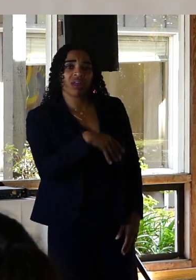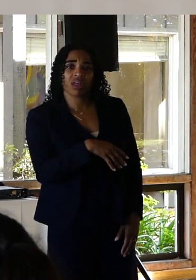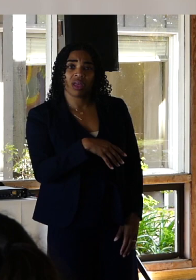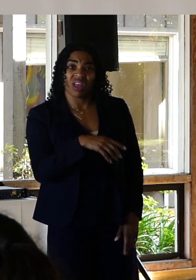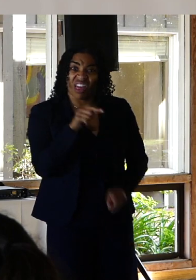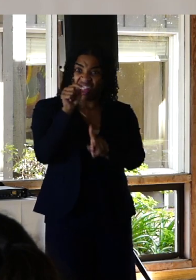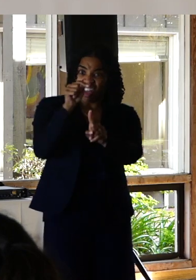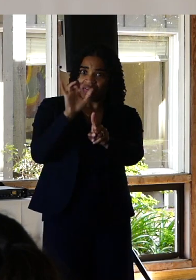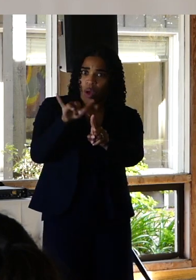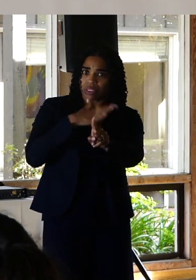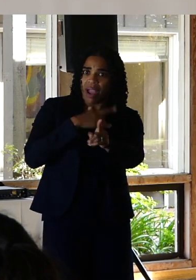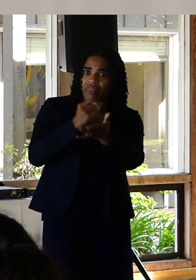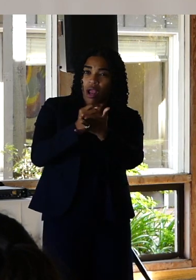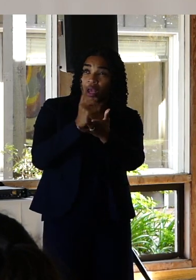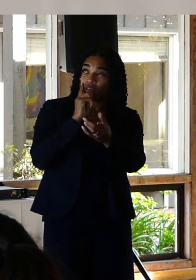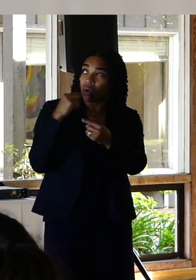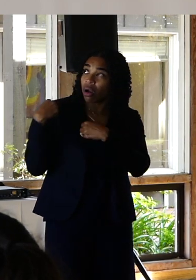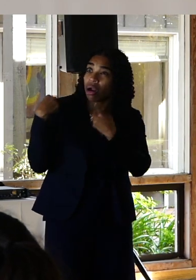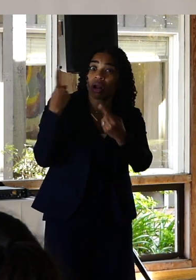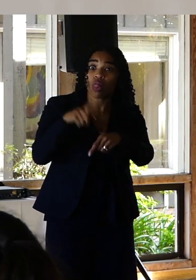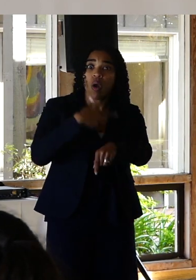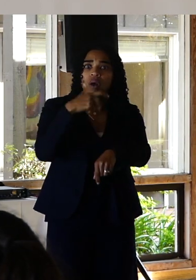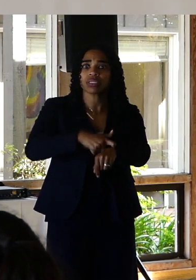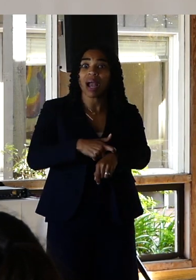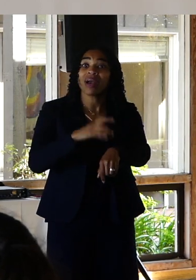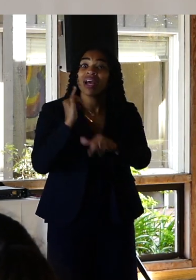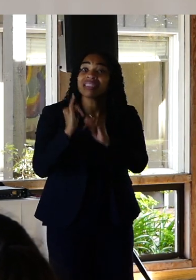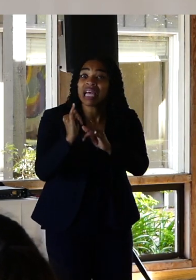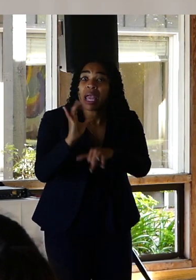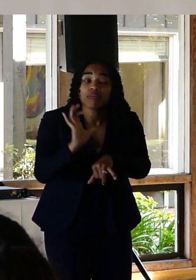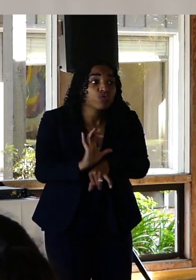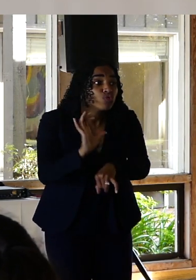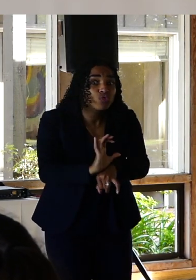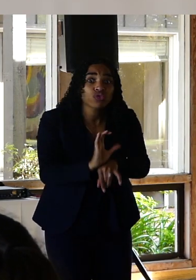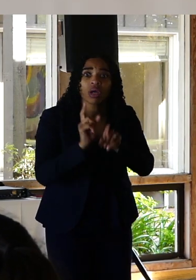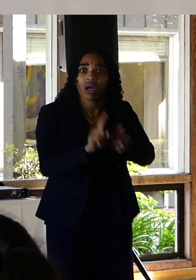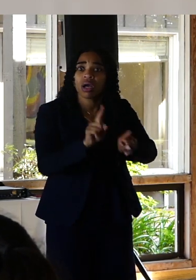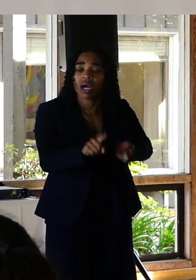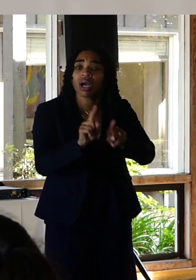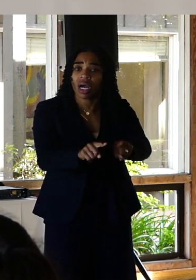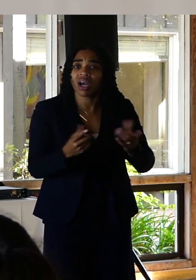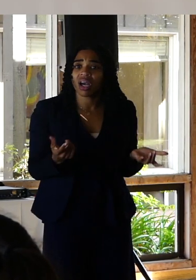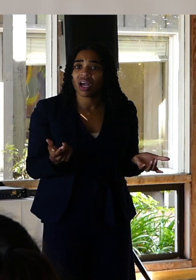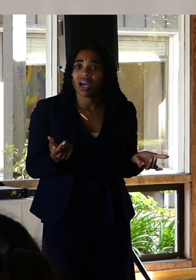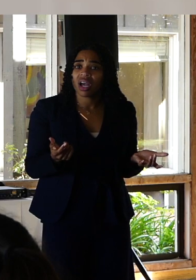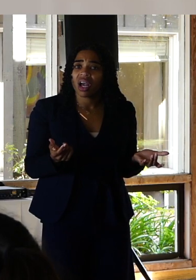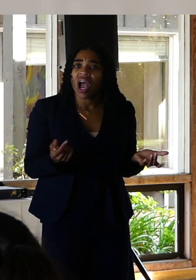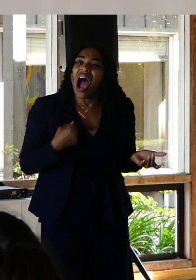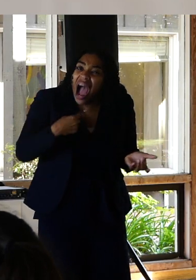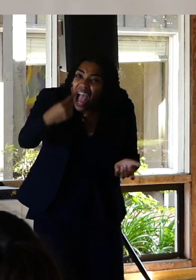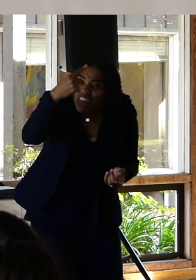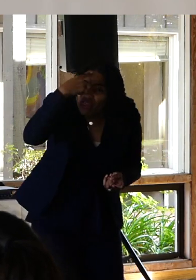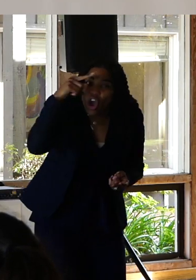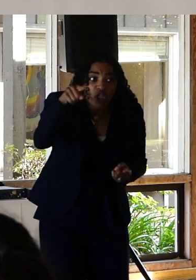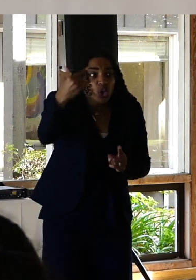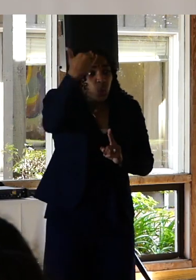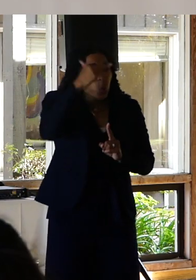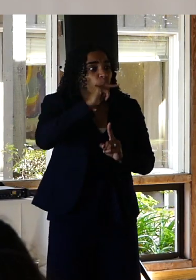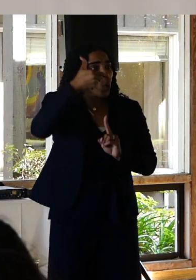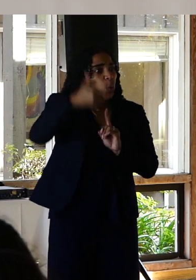Had been my therapist for years. We belonged to the same church and of anyone who I would have expected to know me well enough to believe my change